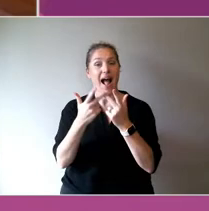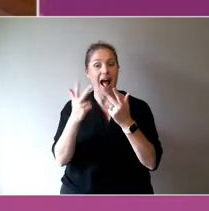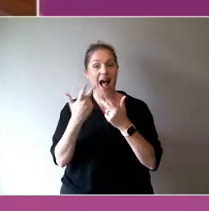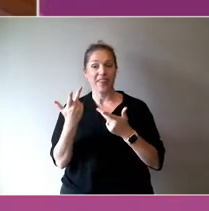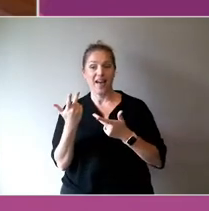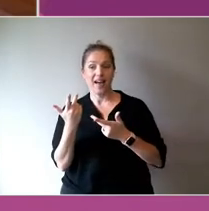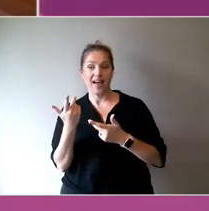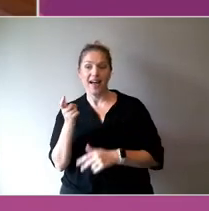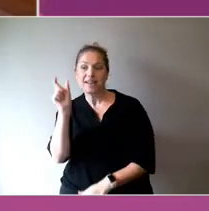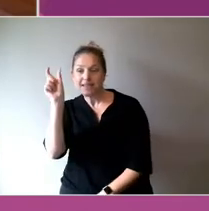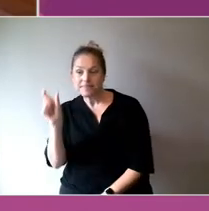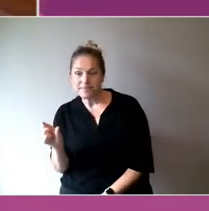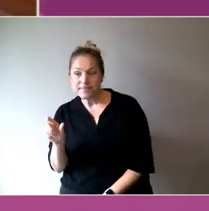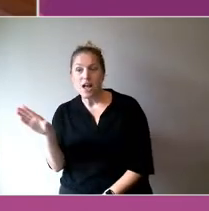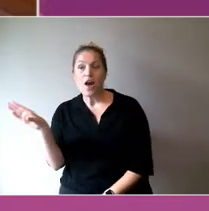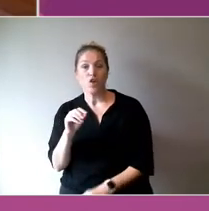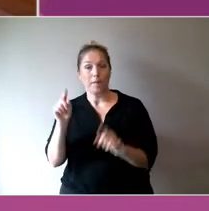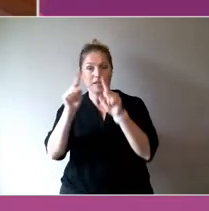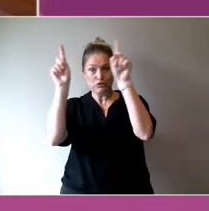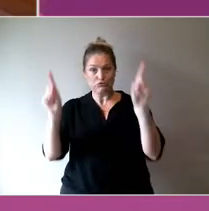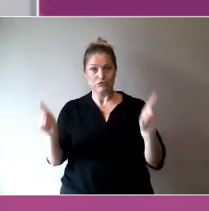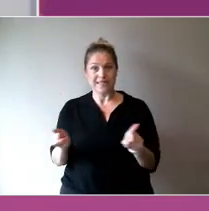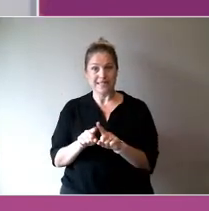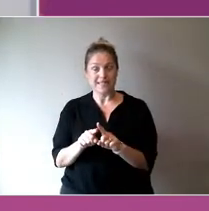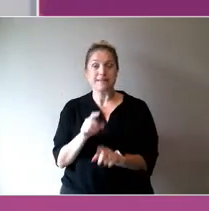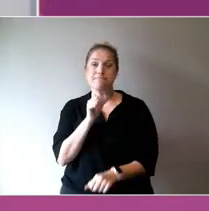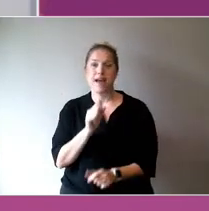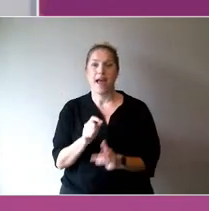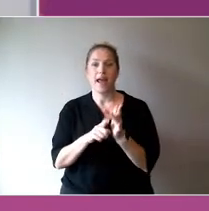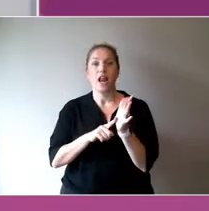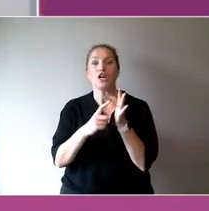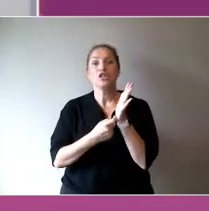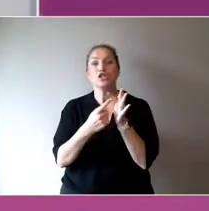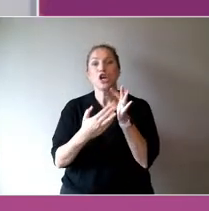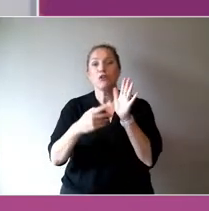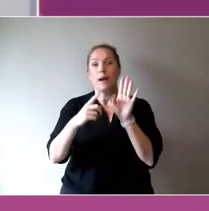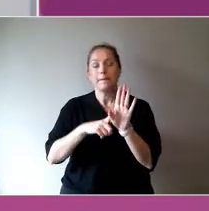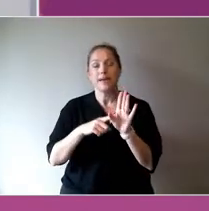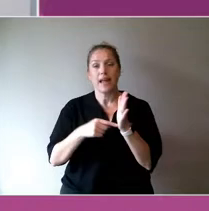Coming into us from Sydney is Jeremy Thorpe. Jeremy is the chief exist of PwC Australia.